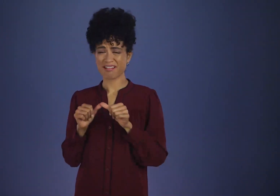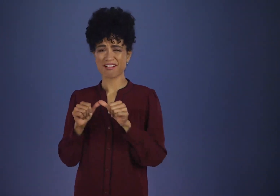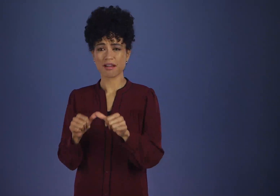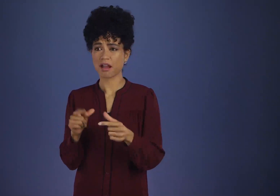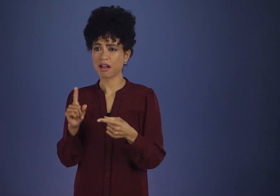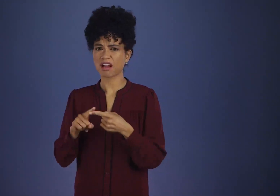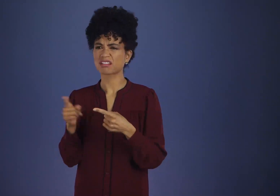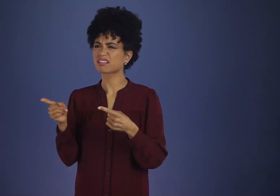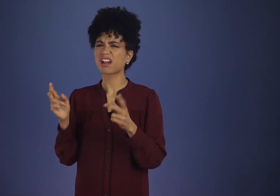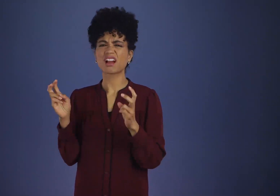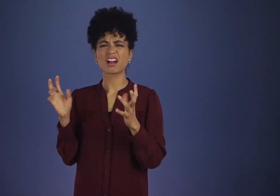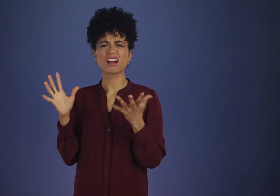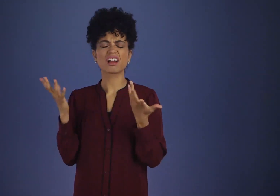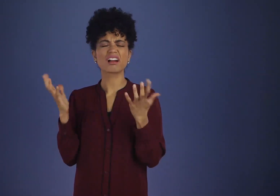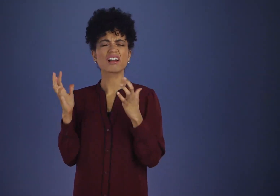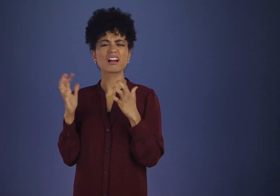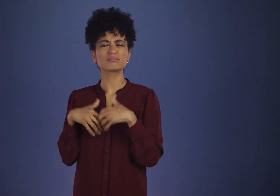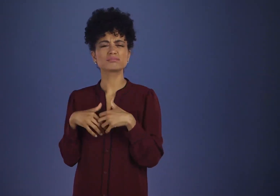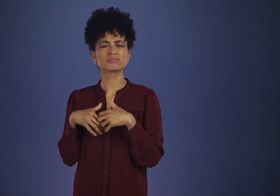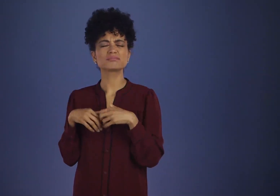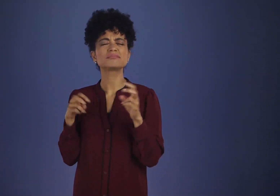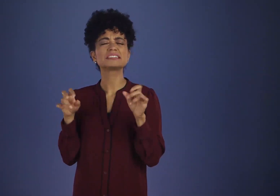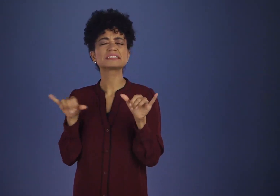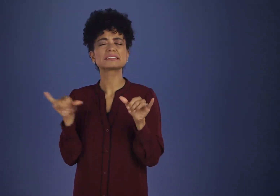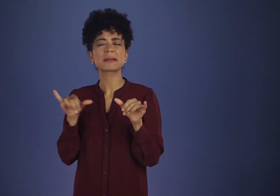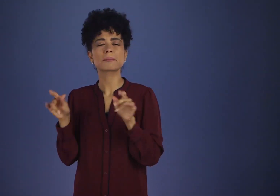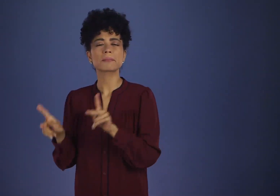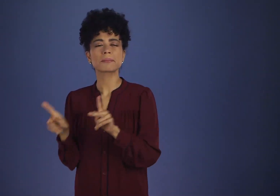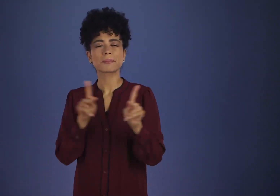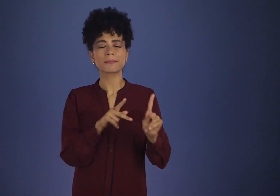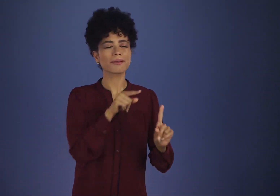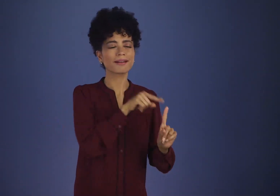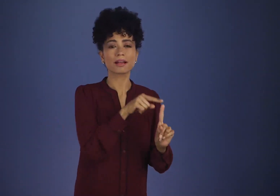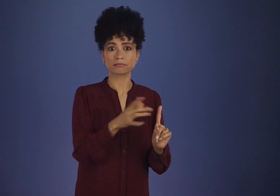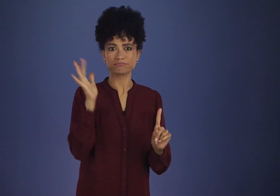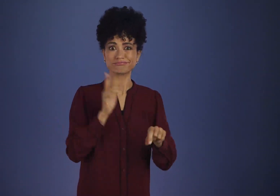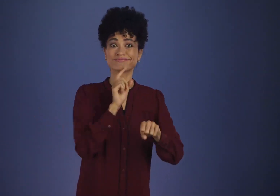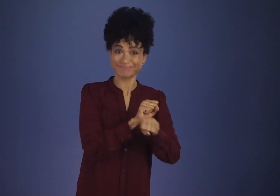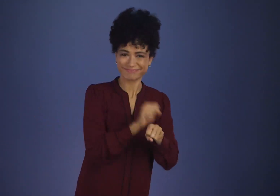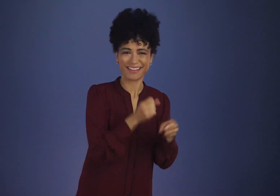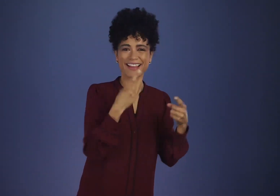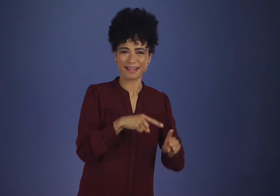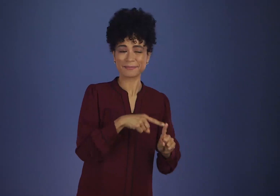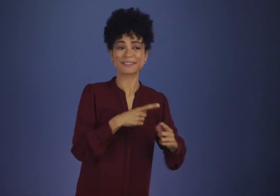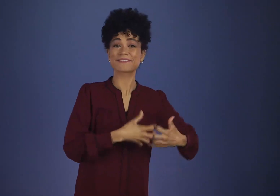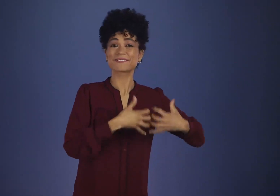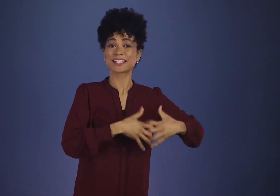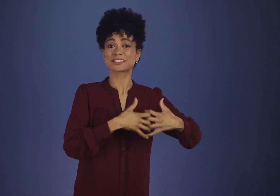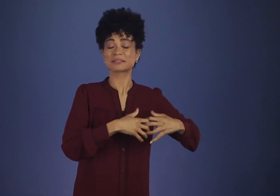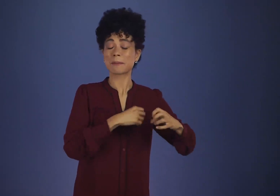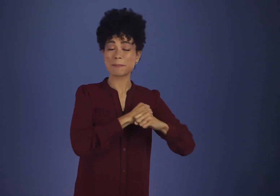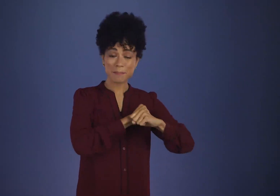All too late that was discovered. Then came the inevitable explosion —